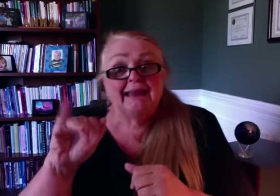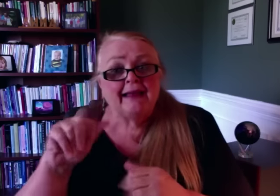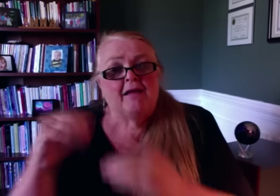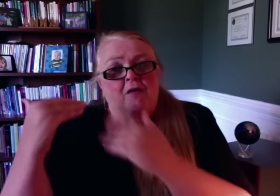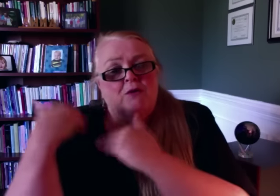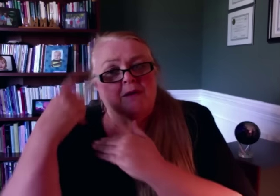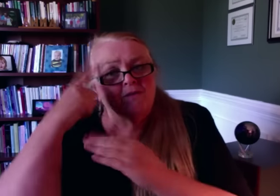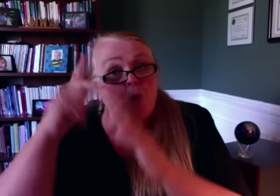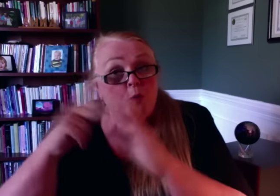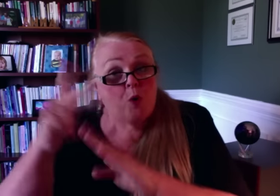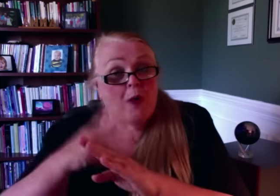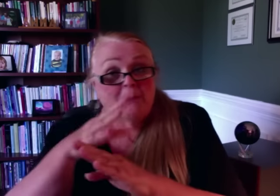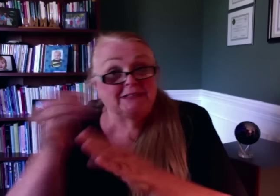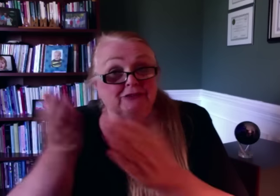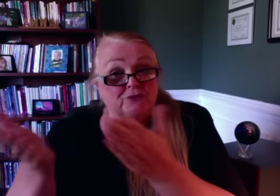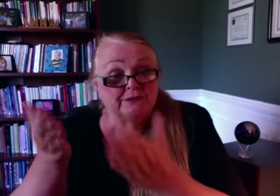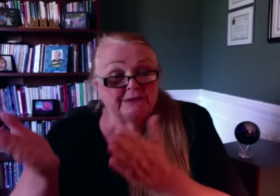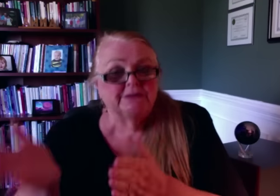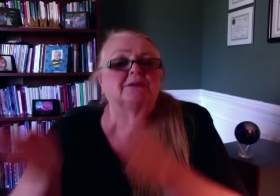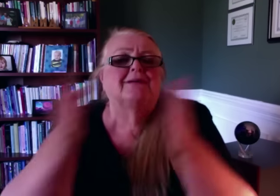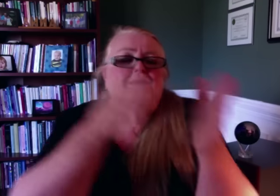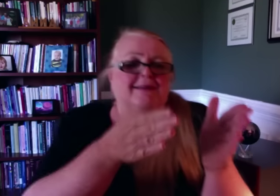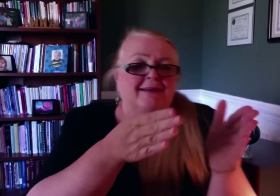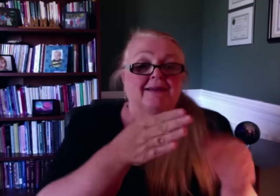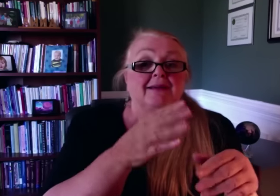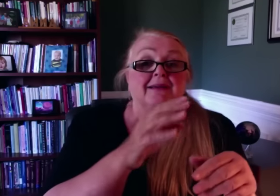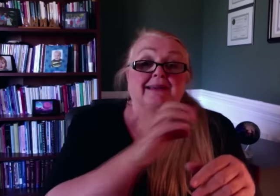Tina Maggio has been promoted to SR. Director of Programs and Services.